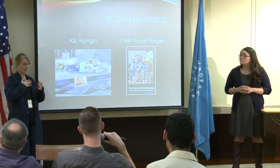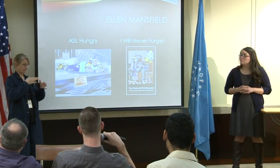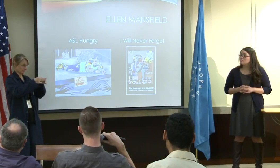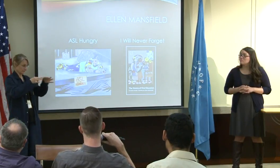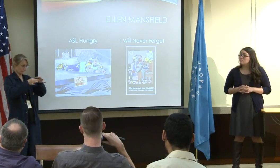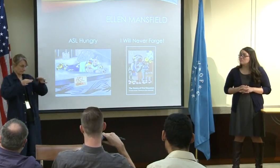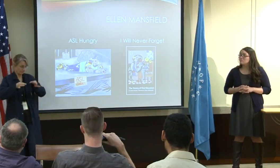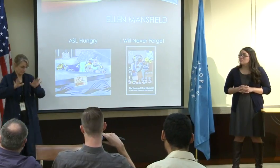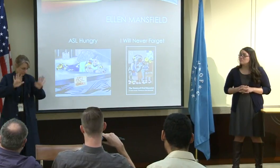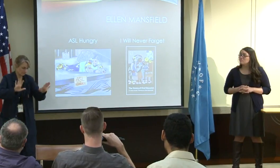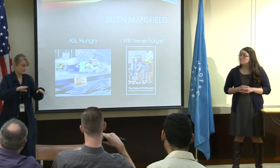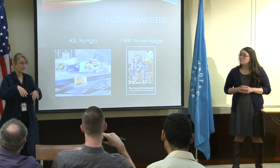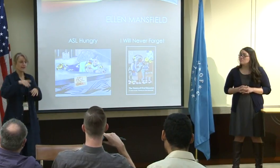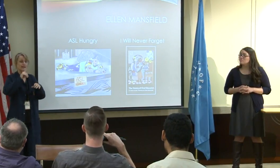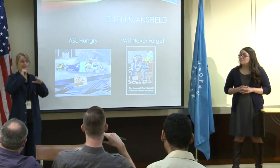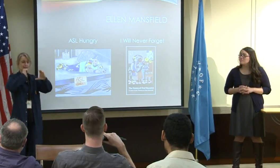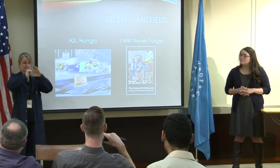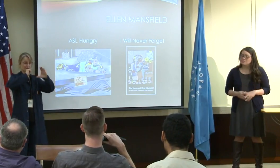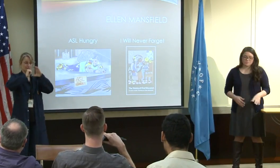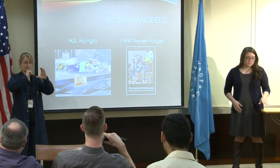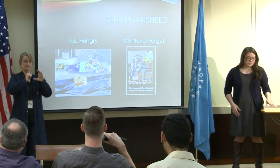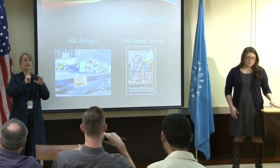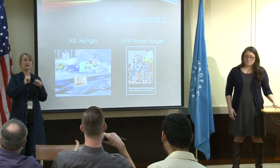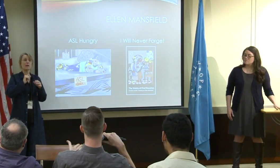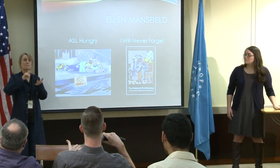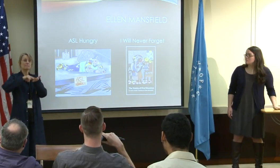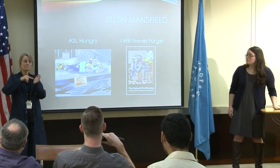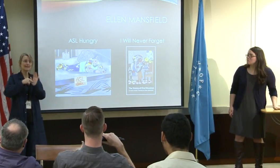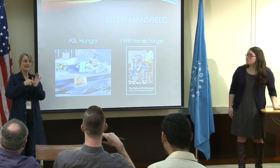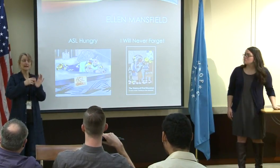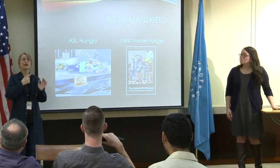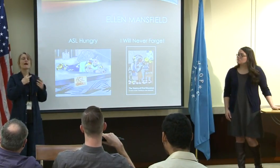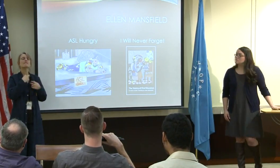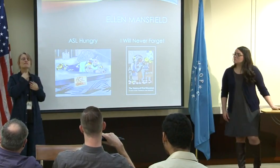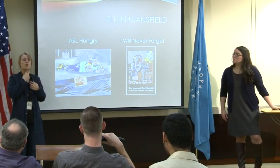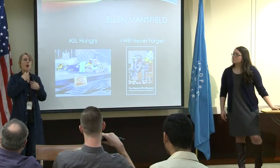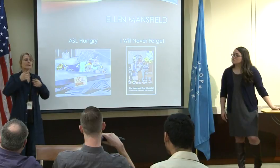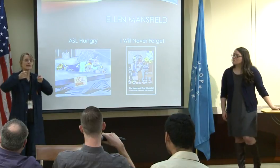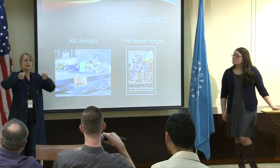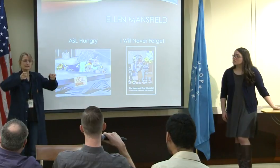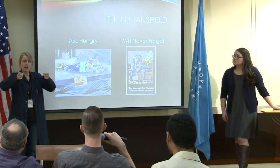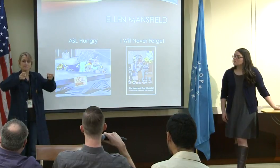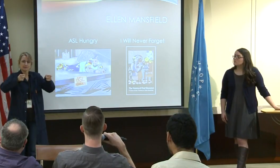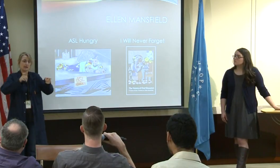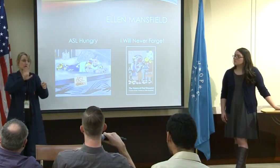And if not, I want to go through a little bit of that to explain what this means. This total communication.